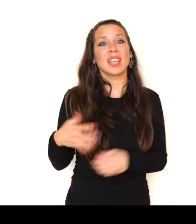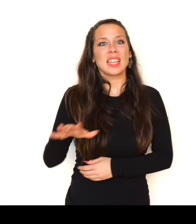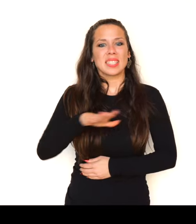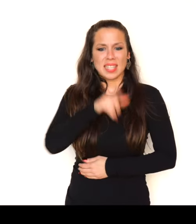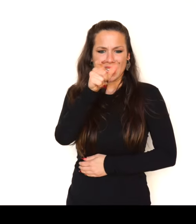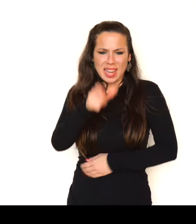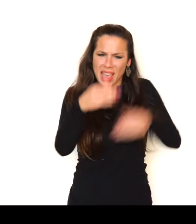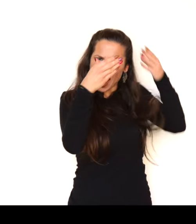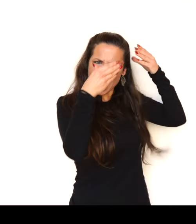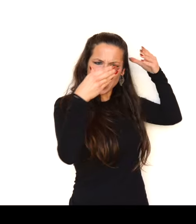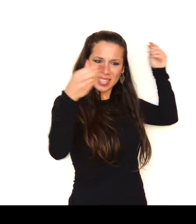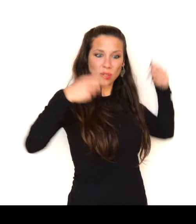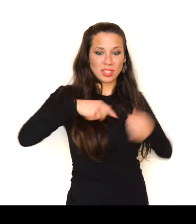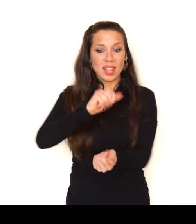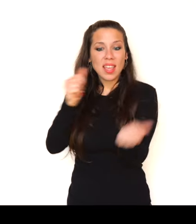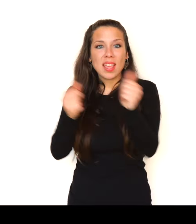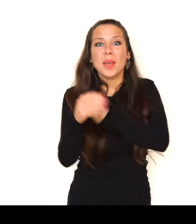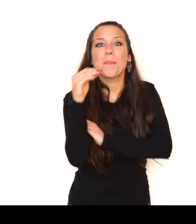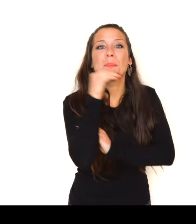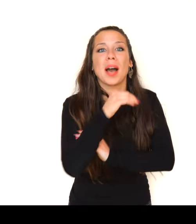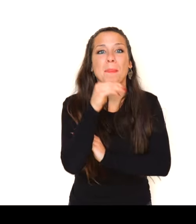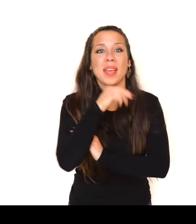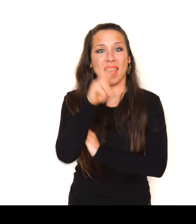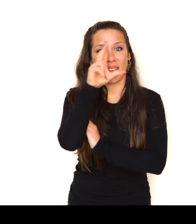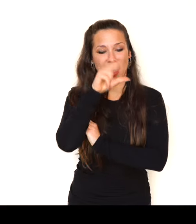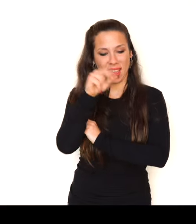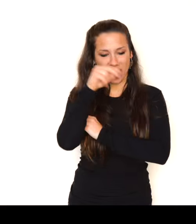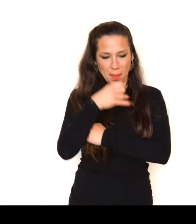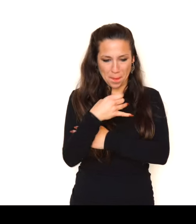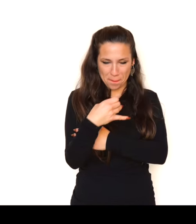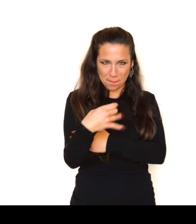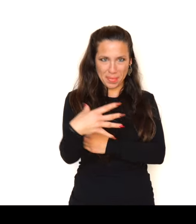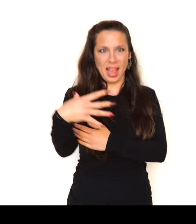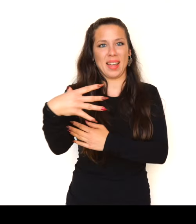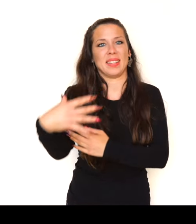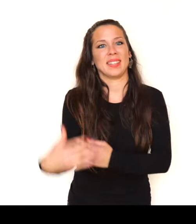Paper birds from lieutenants (Enough deception, work for peace)